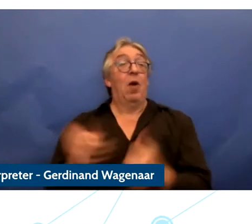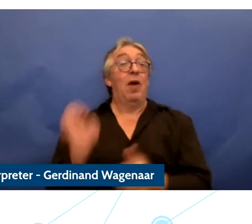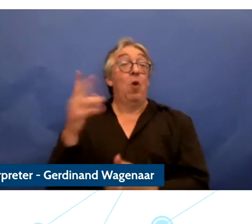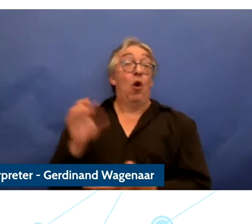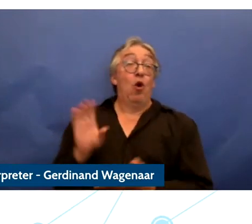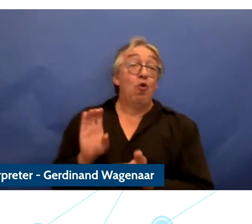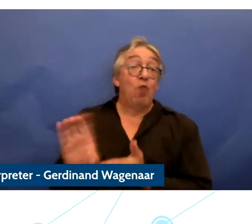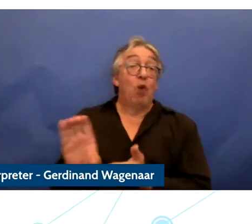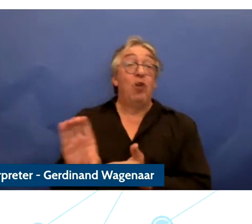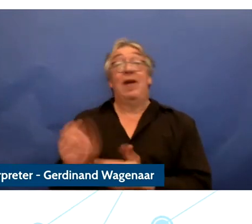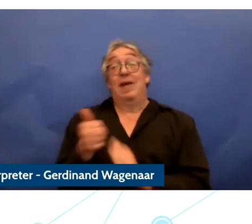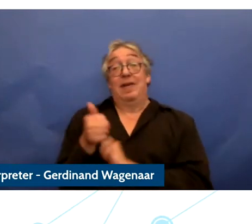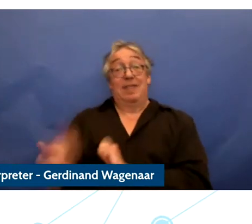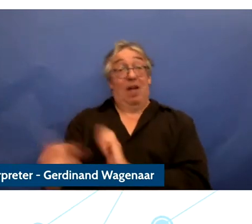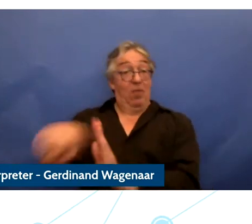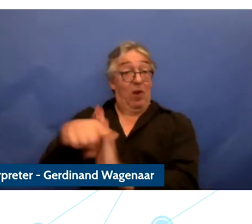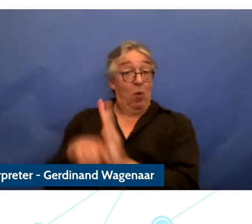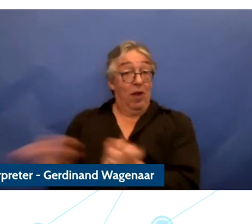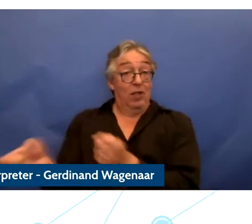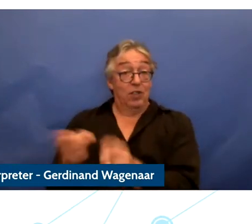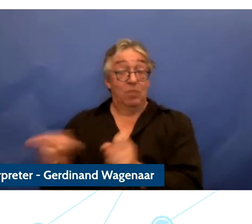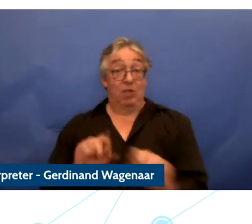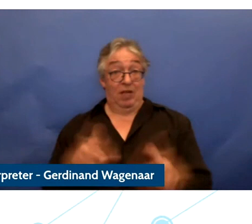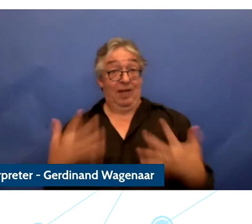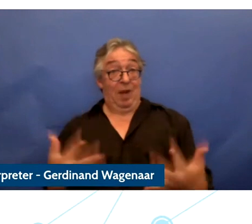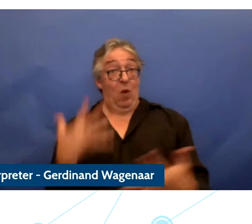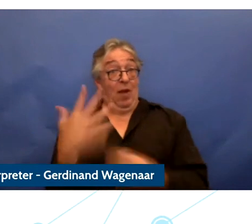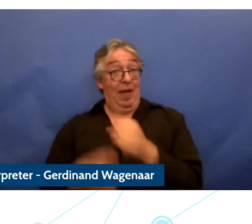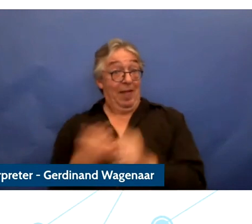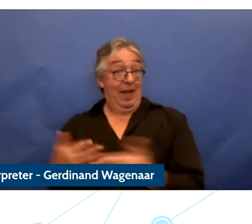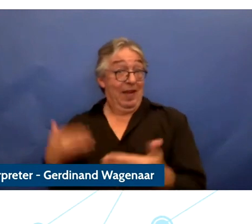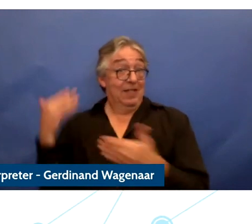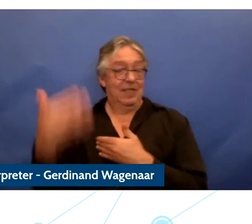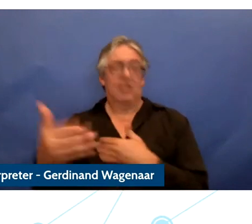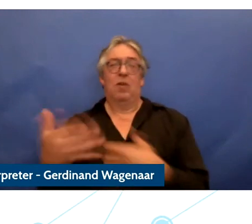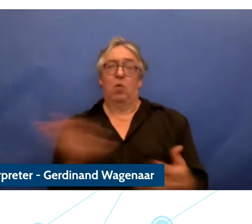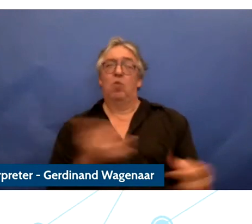and regulation but almost ten years have as programmed and it's right to